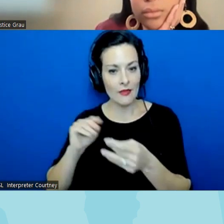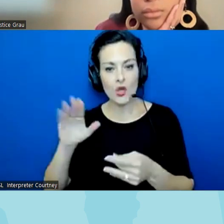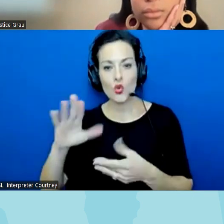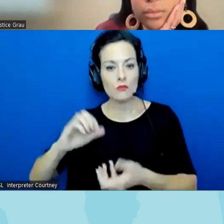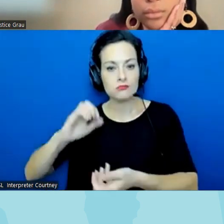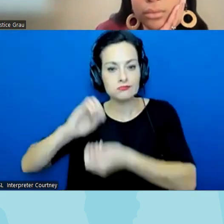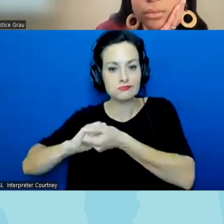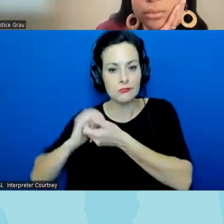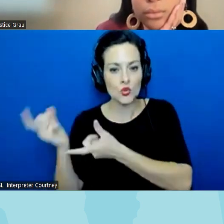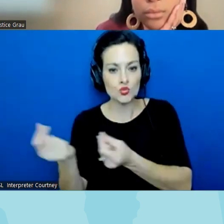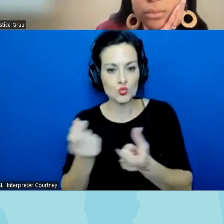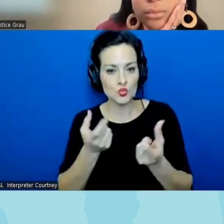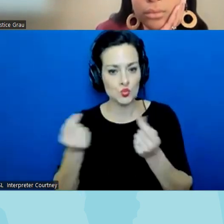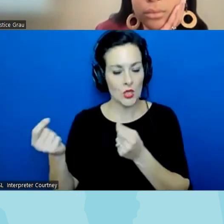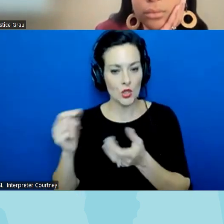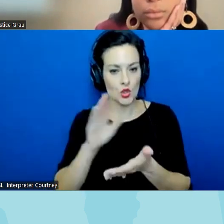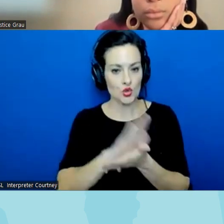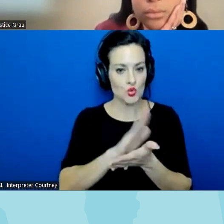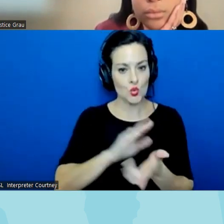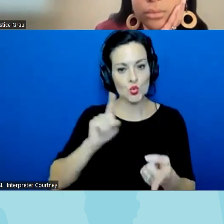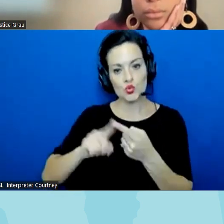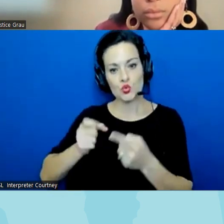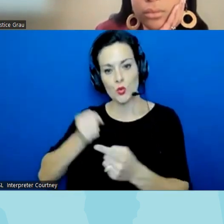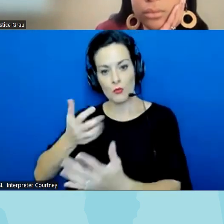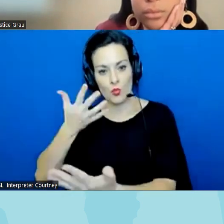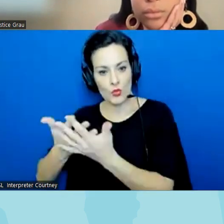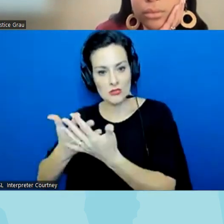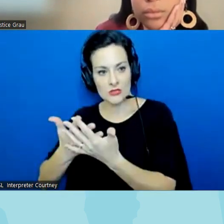anything else to say on the school to prison pipeline issue education Equity anything like